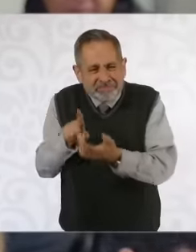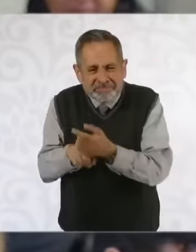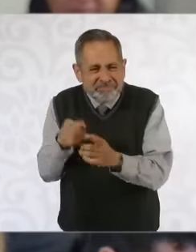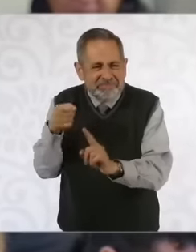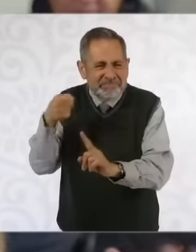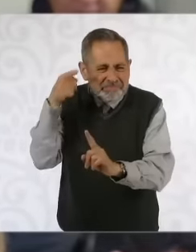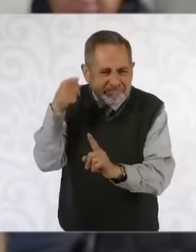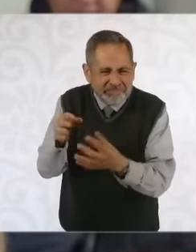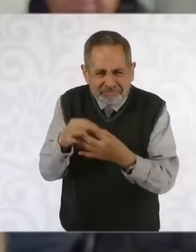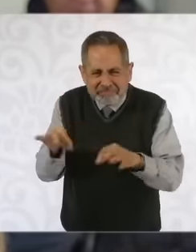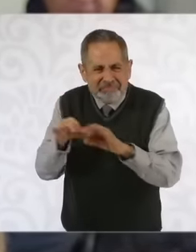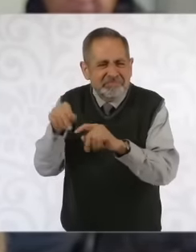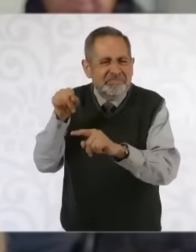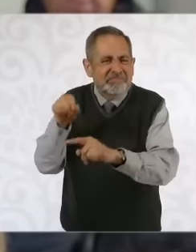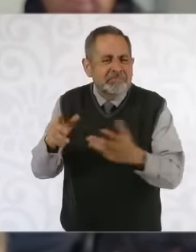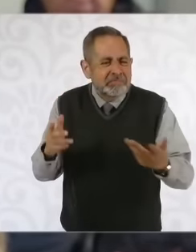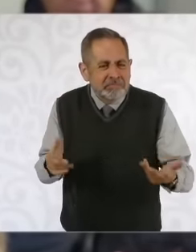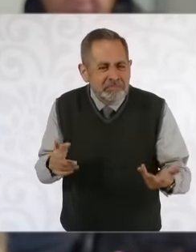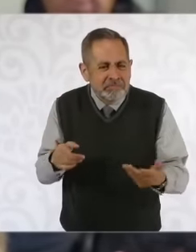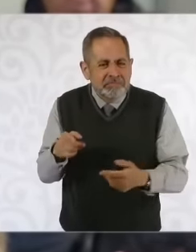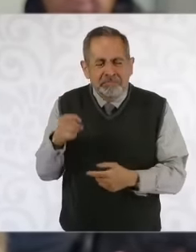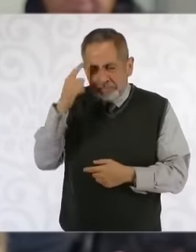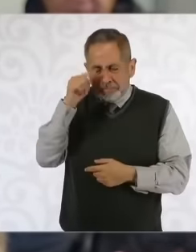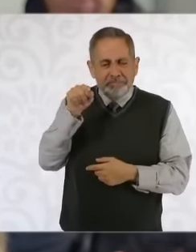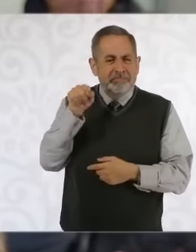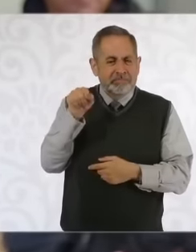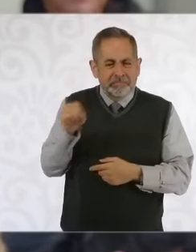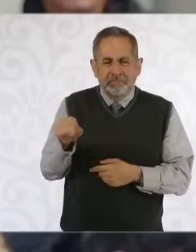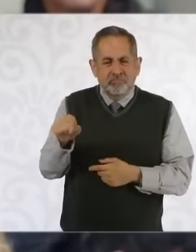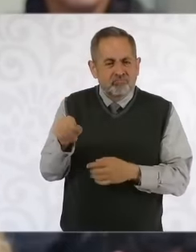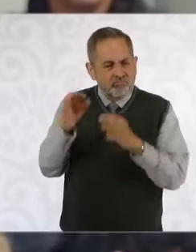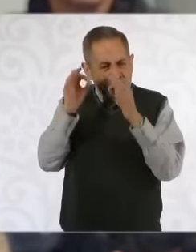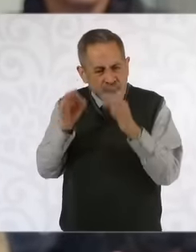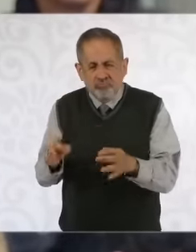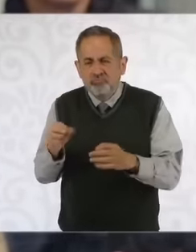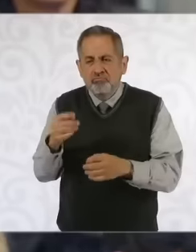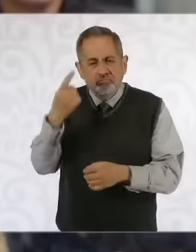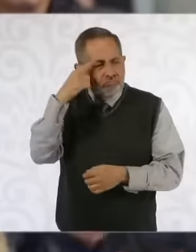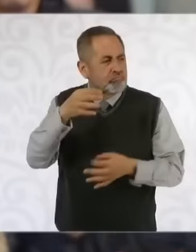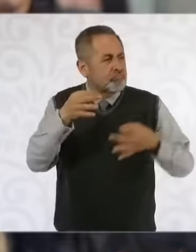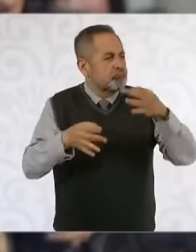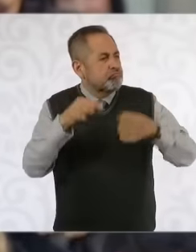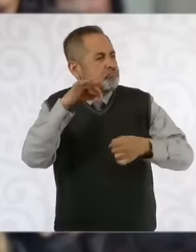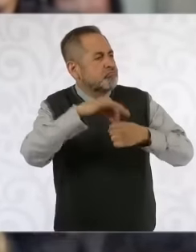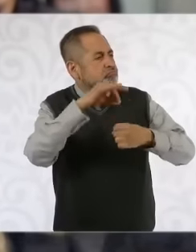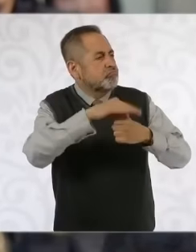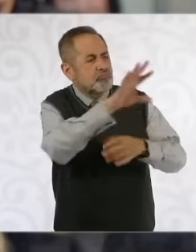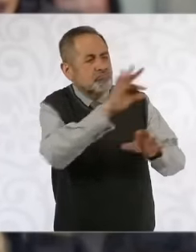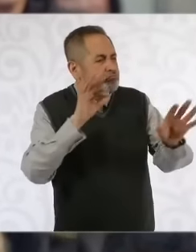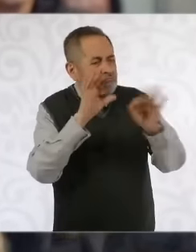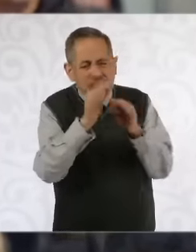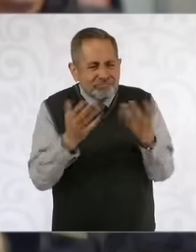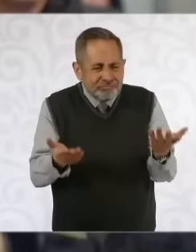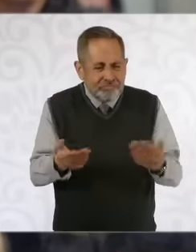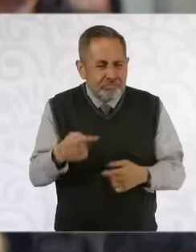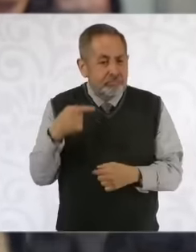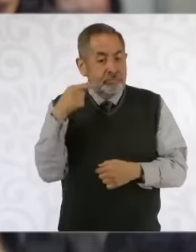the Reform preventing there from being an election of judges and magistrates Eh Well, with this position